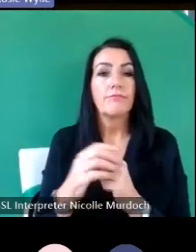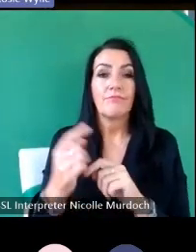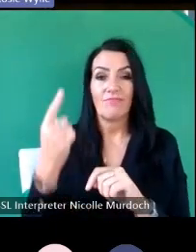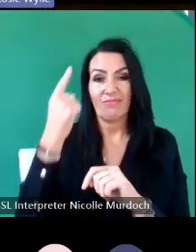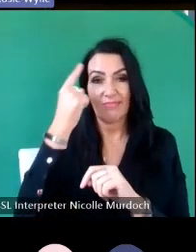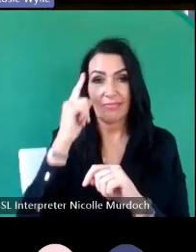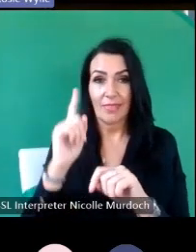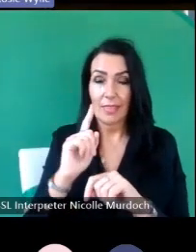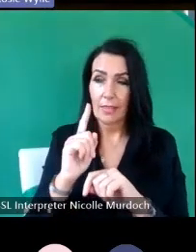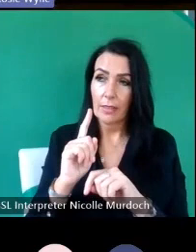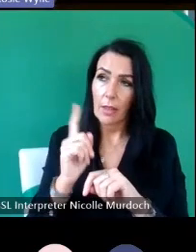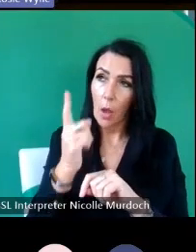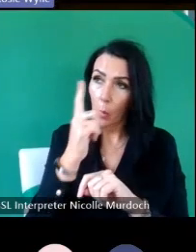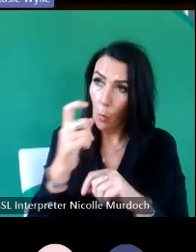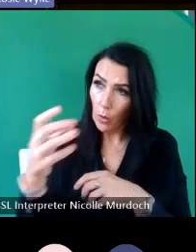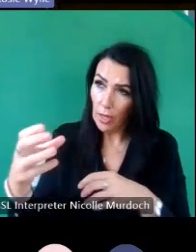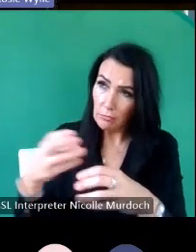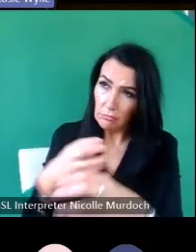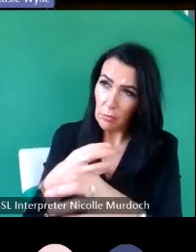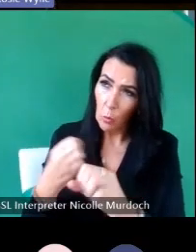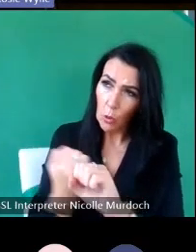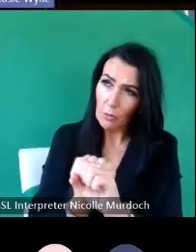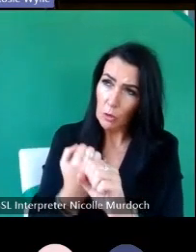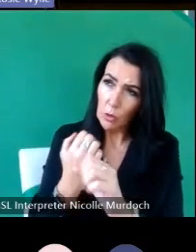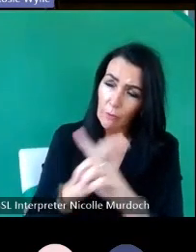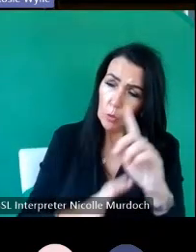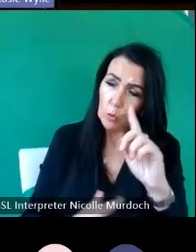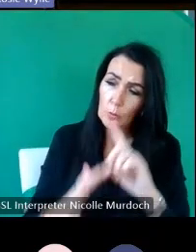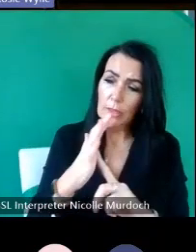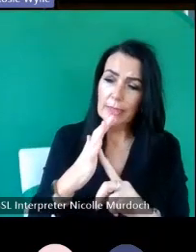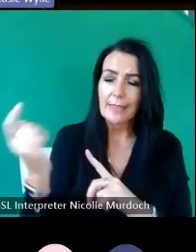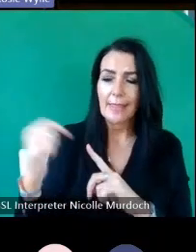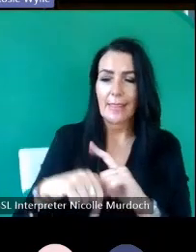building be do for your community so come along to our Workshop this afternoon some